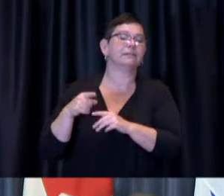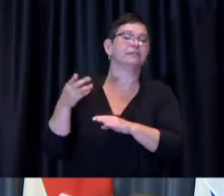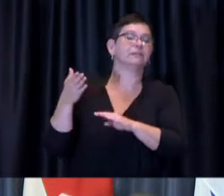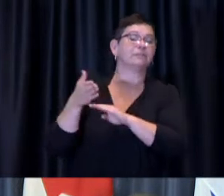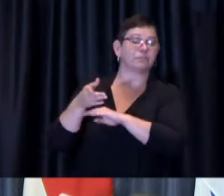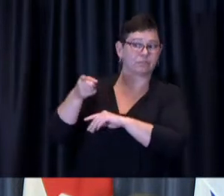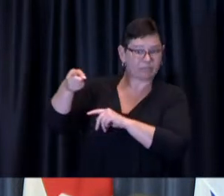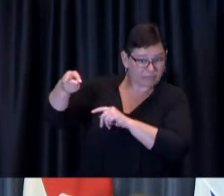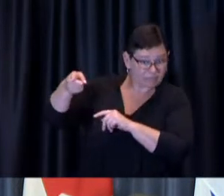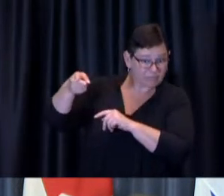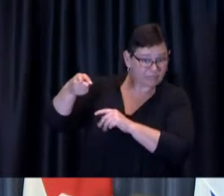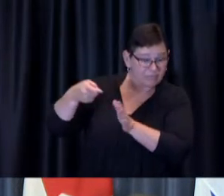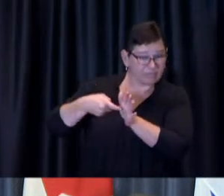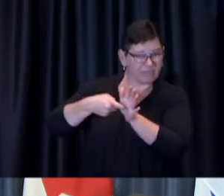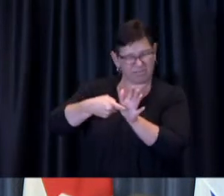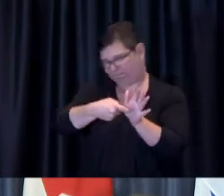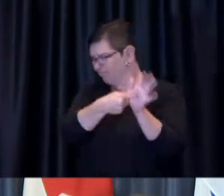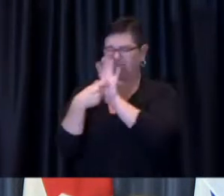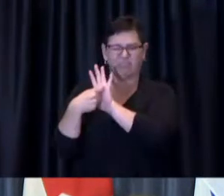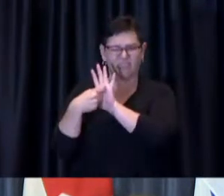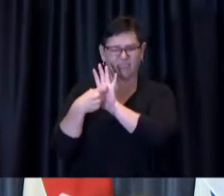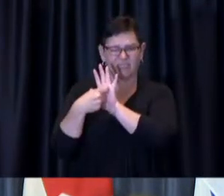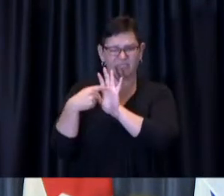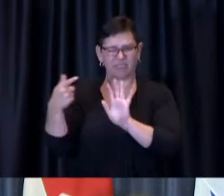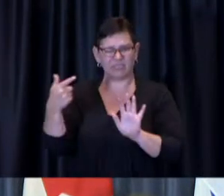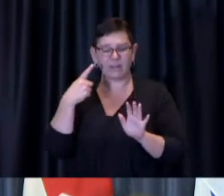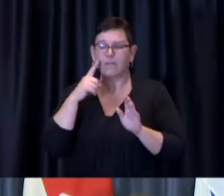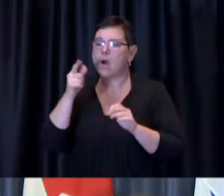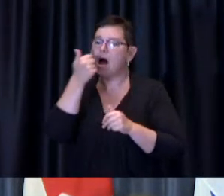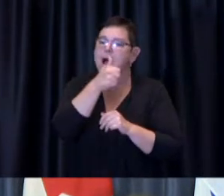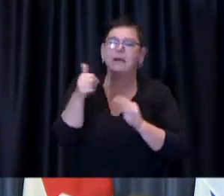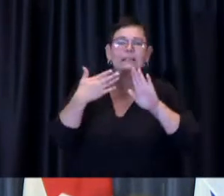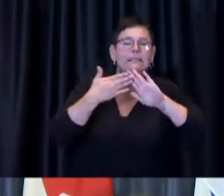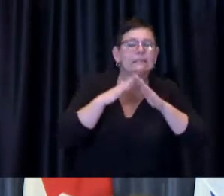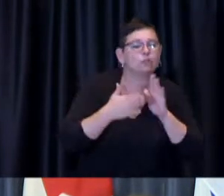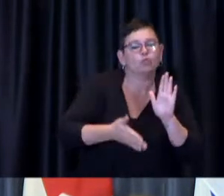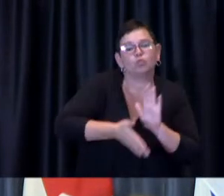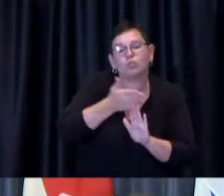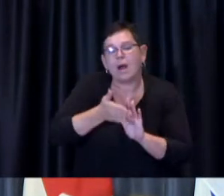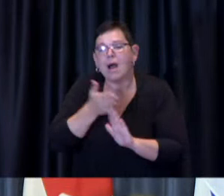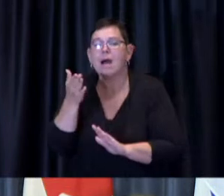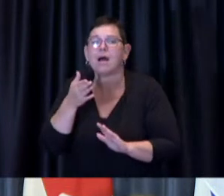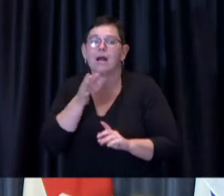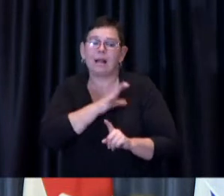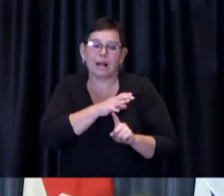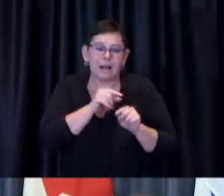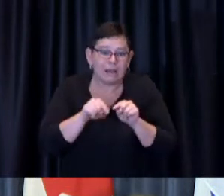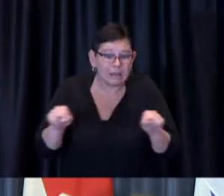workers at city run hospitals and clinics is Toronto looking at any kind of requirement for